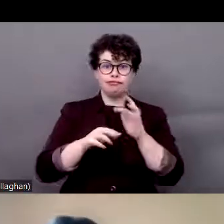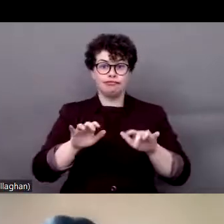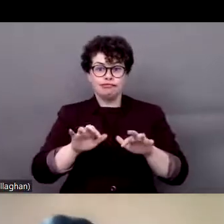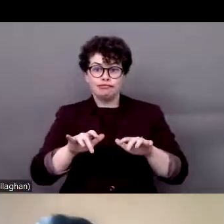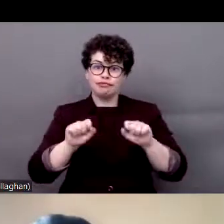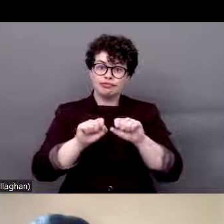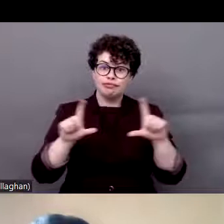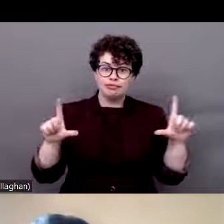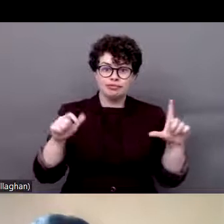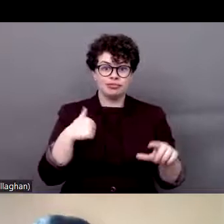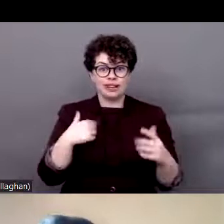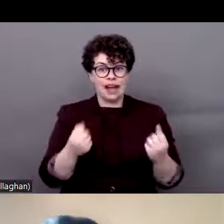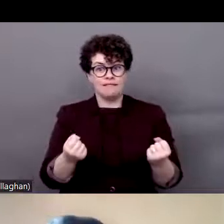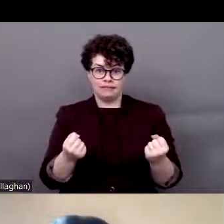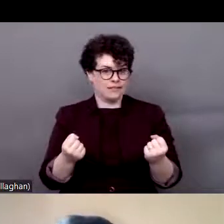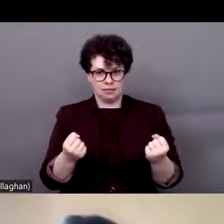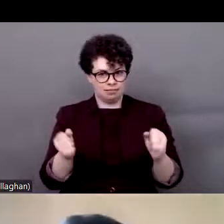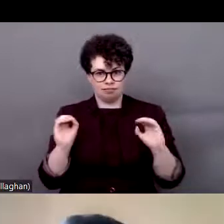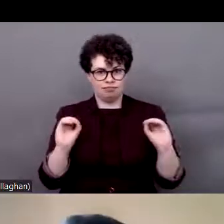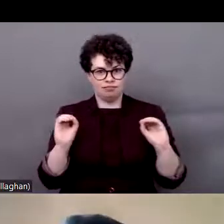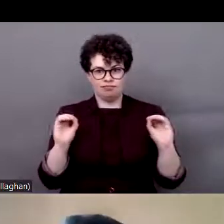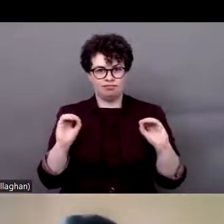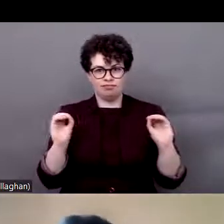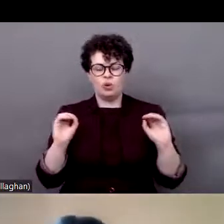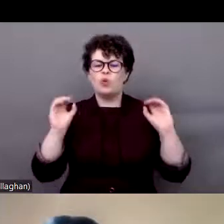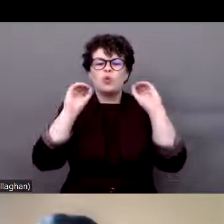have technology, we didn't have